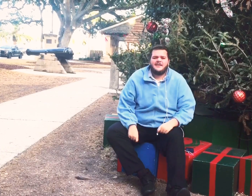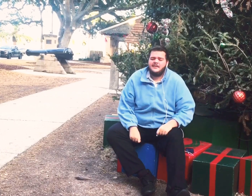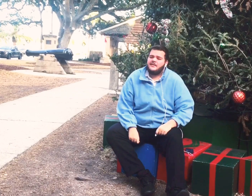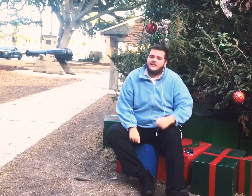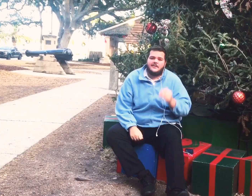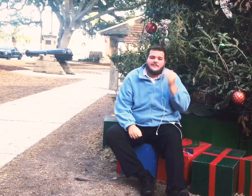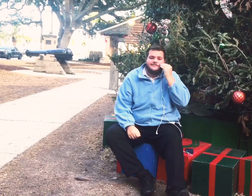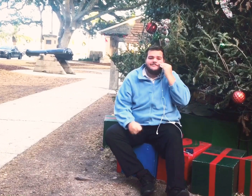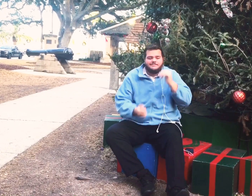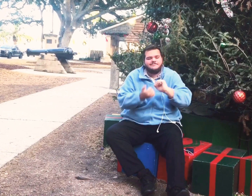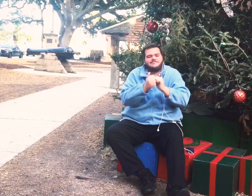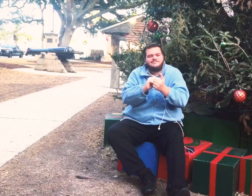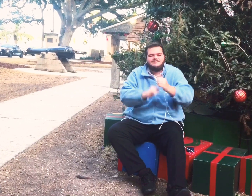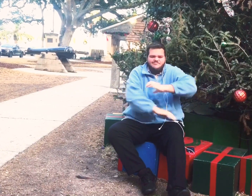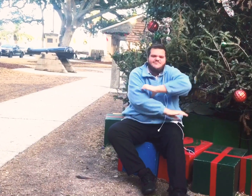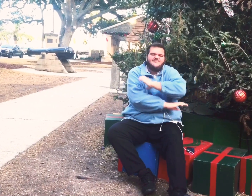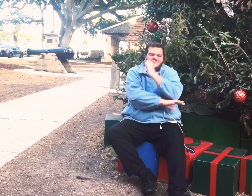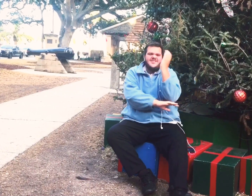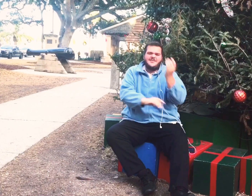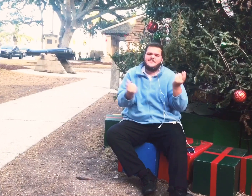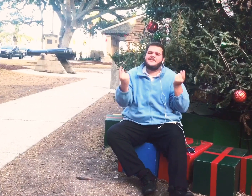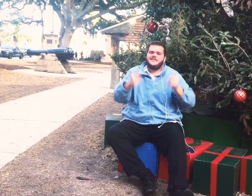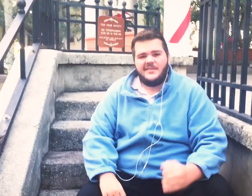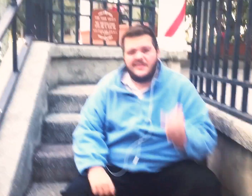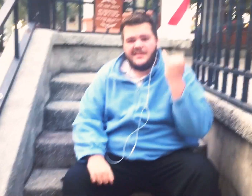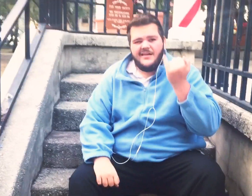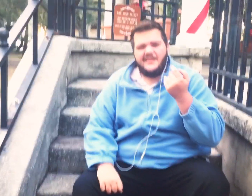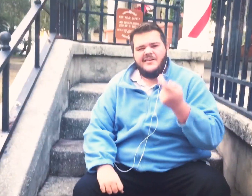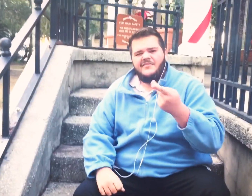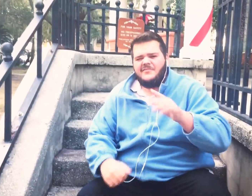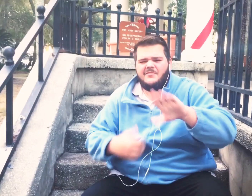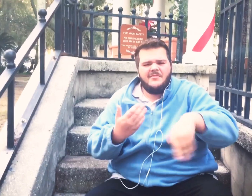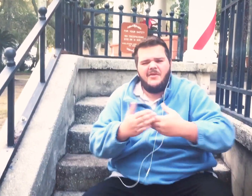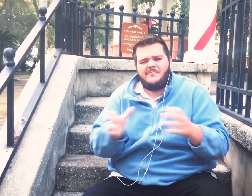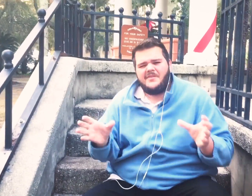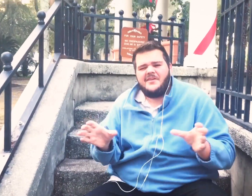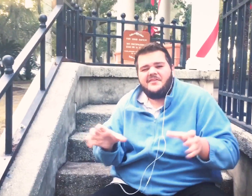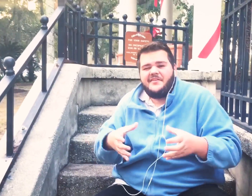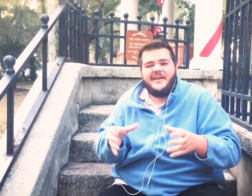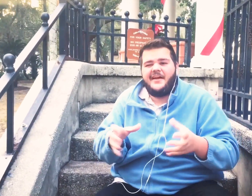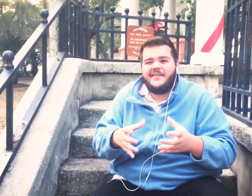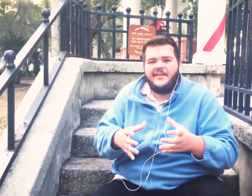thats what makes it Christmas time If we could all be together